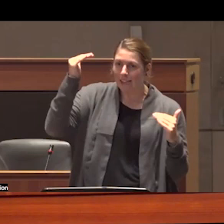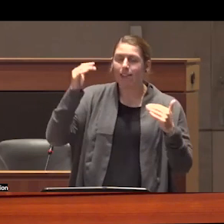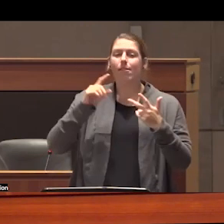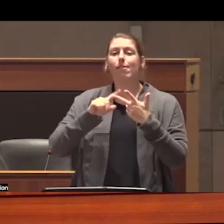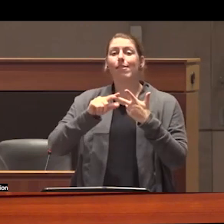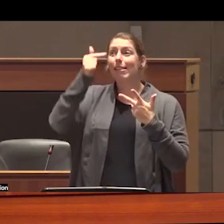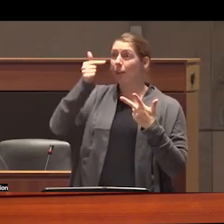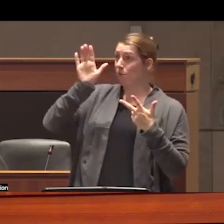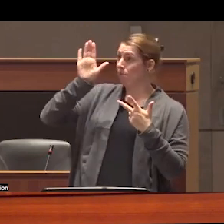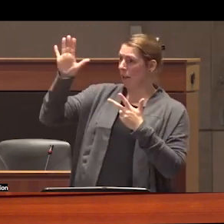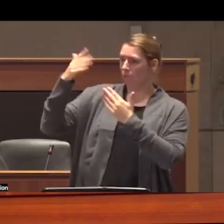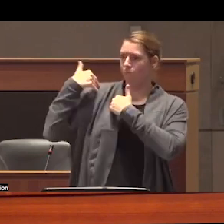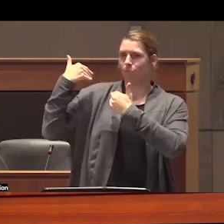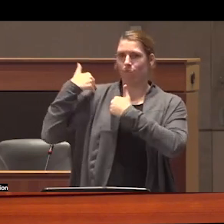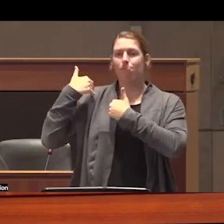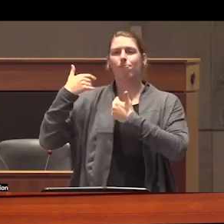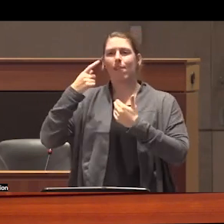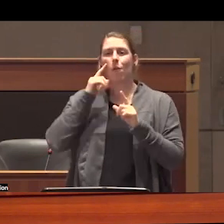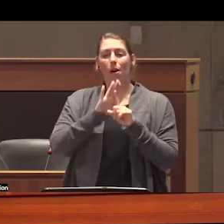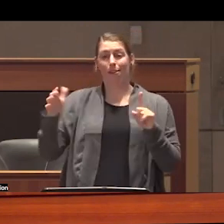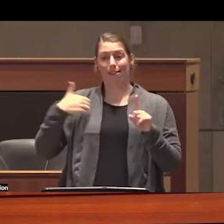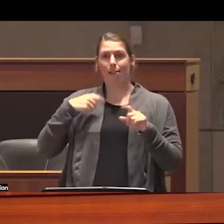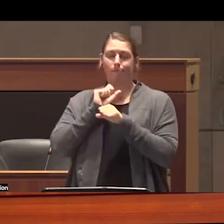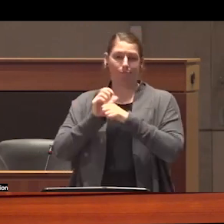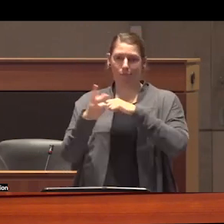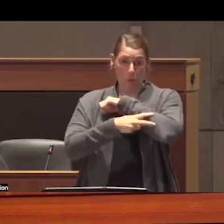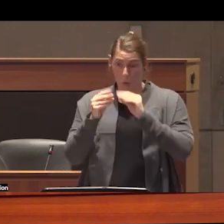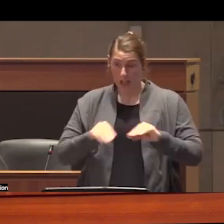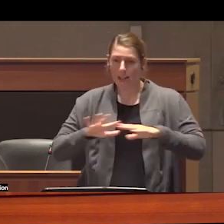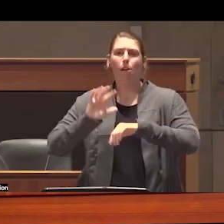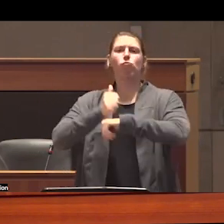government in a nation state that was founded on Stolen land and that actively participates